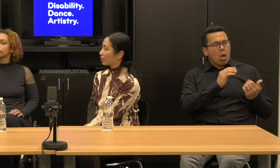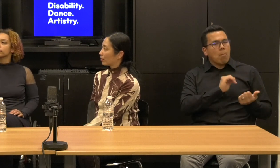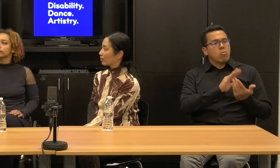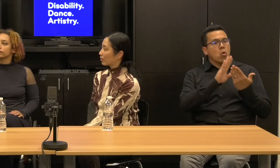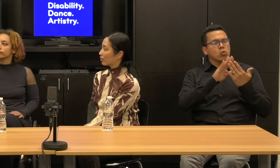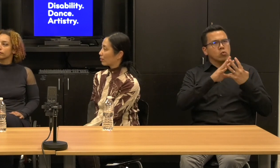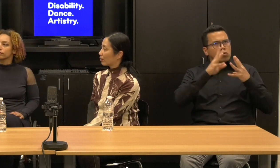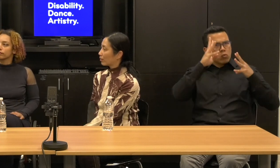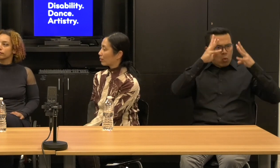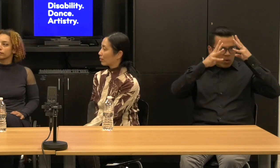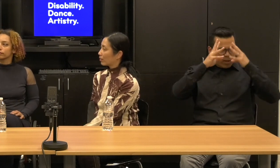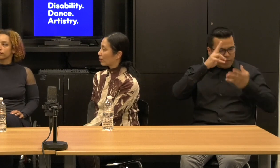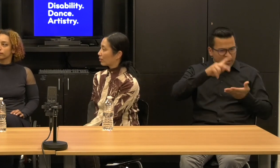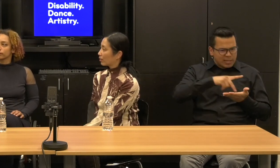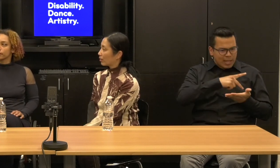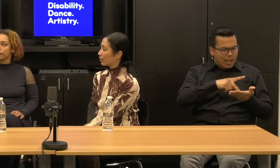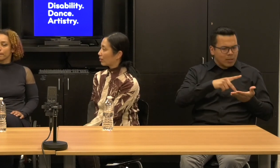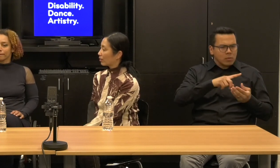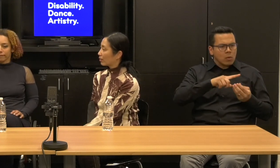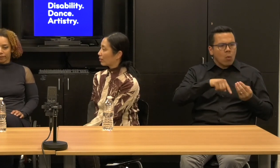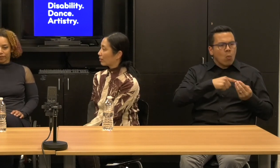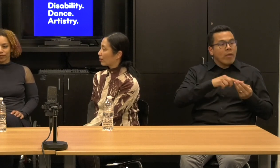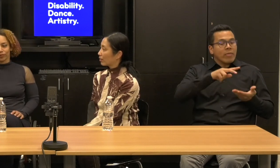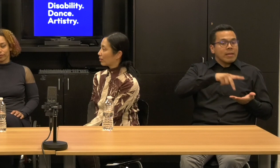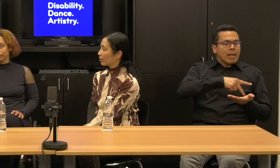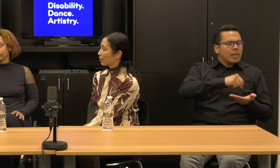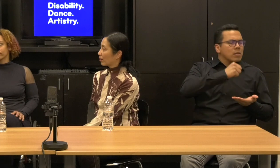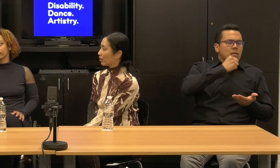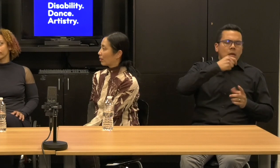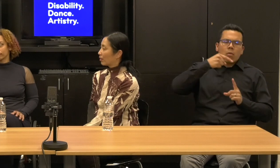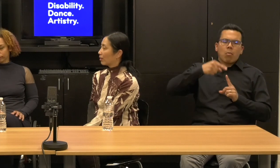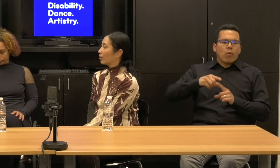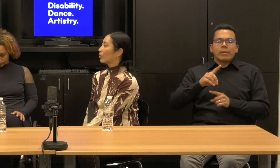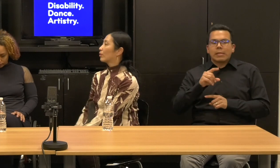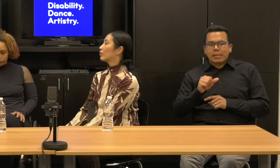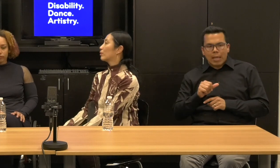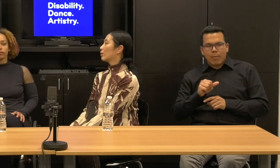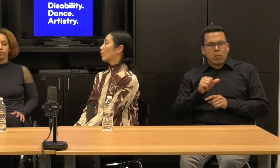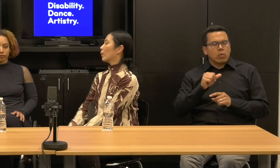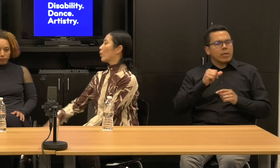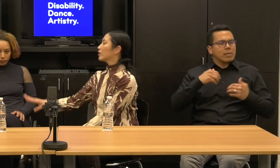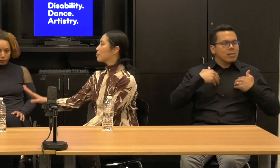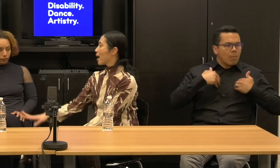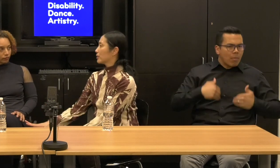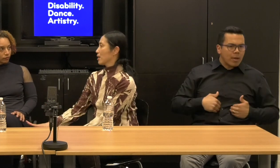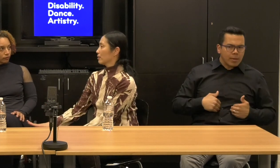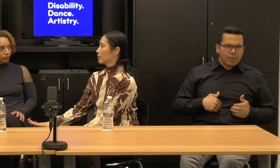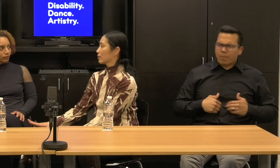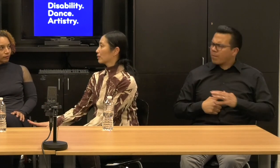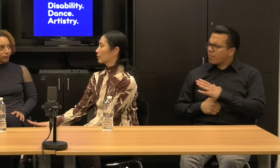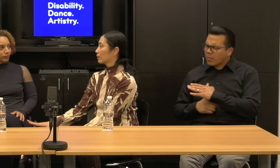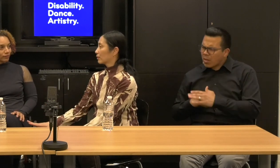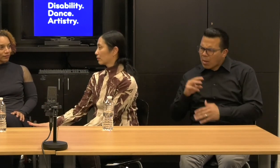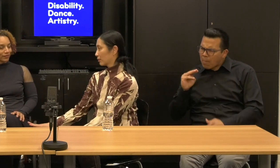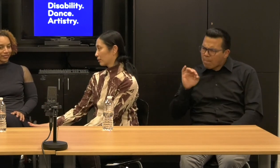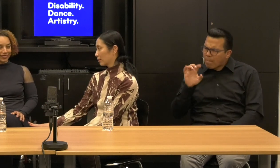where the disability is actually not about the body? Right? Which is the case for me and for other folks. Janet:What is meant? Dance, mad dance.